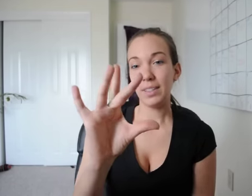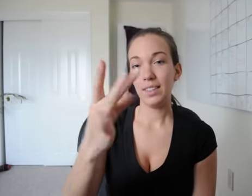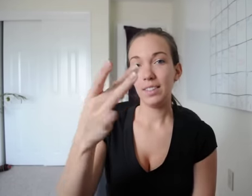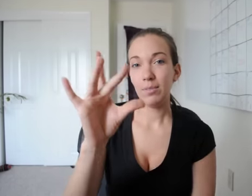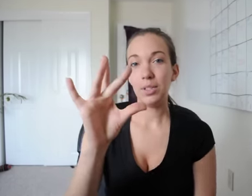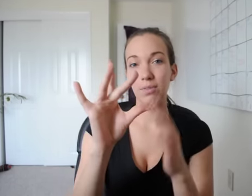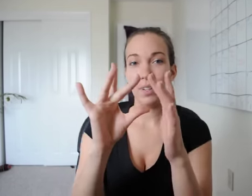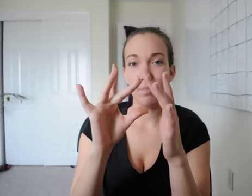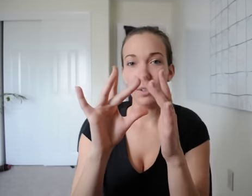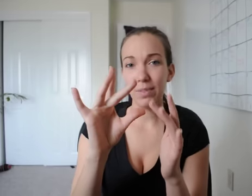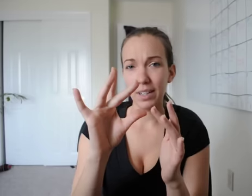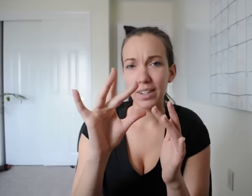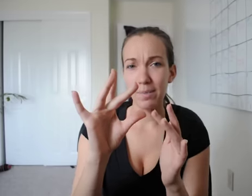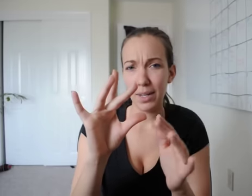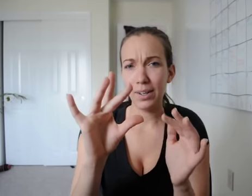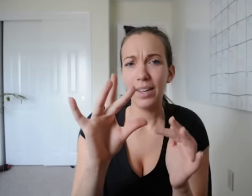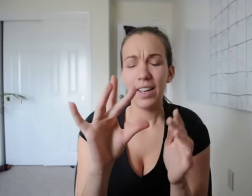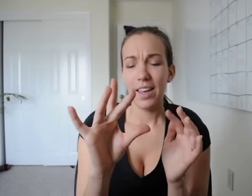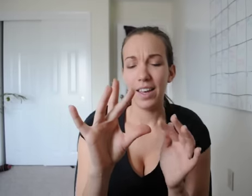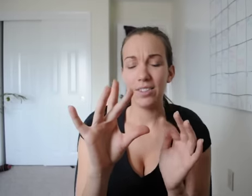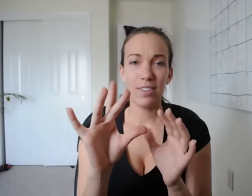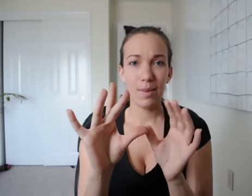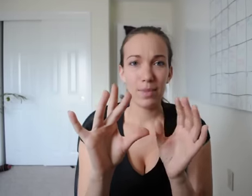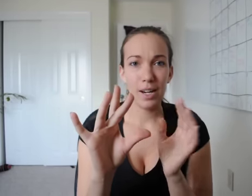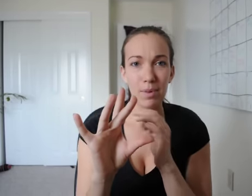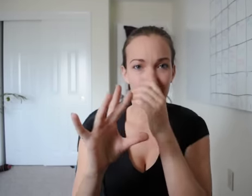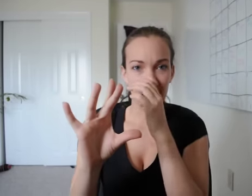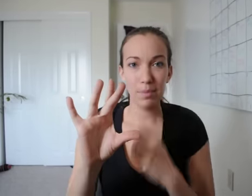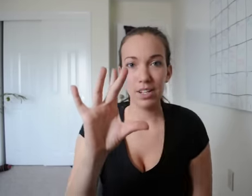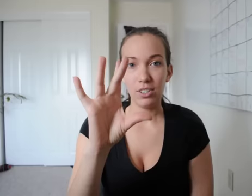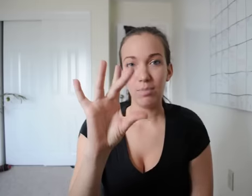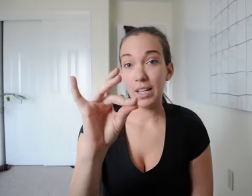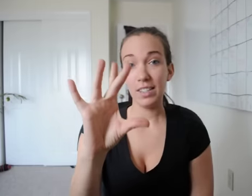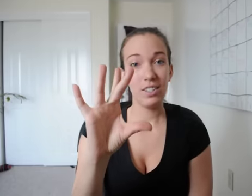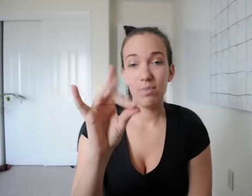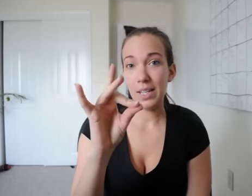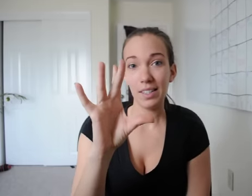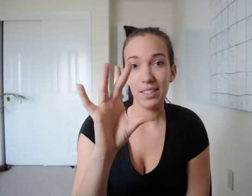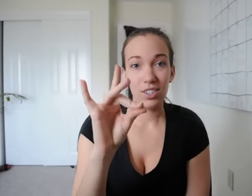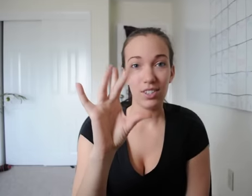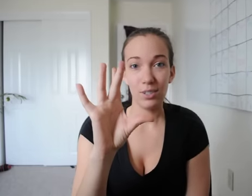So to sign like, like you like something you going to do this kind of handshape Put your middle finger in the middle and your thumb kind of pointing up